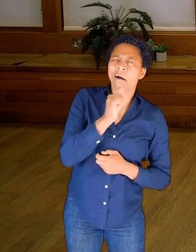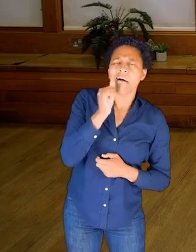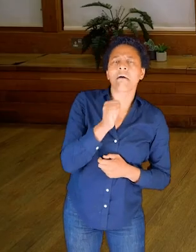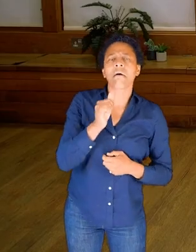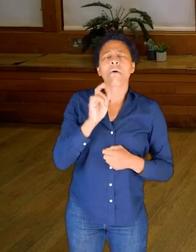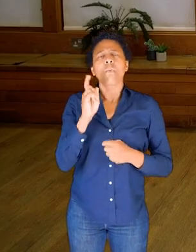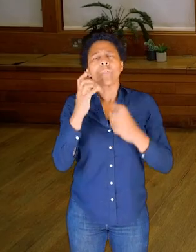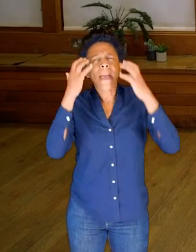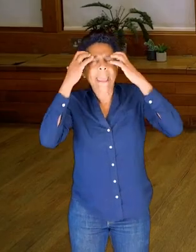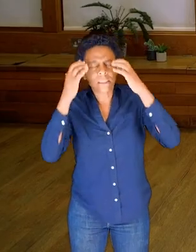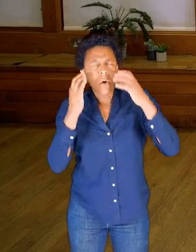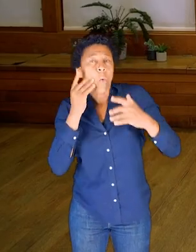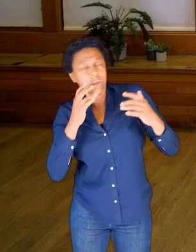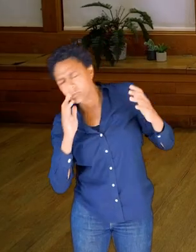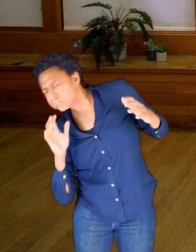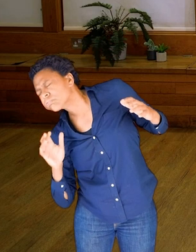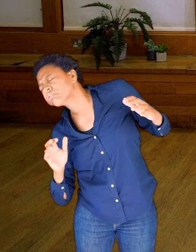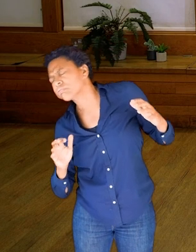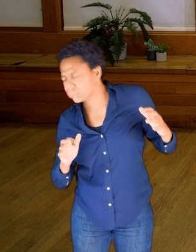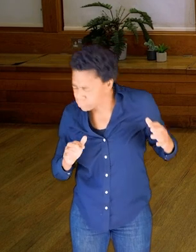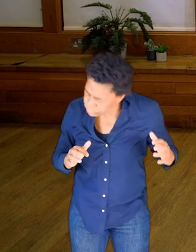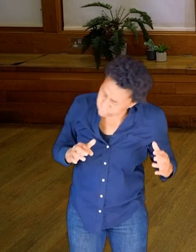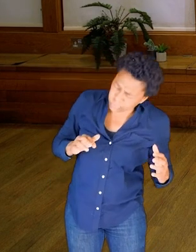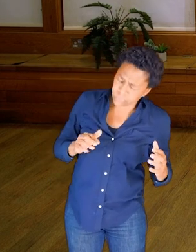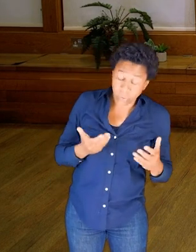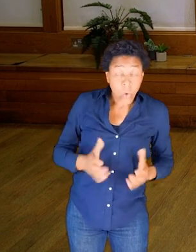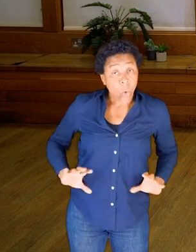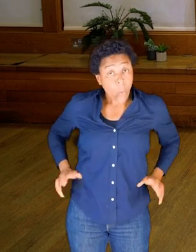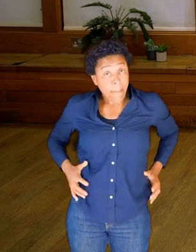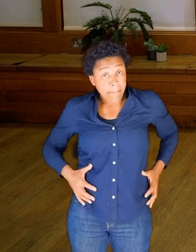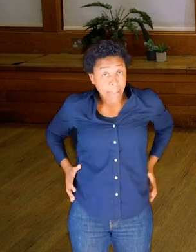And perhaps you've already started to notice that the link between